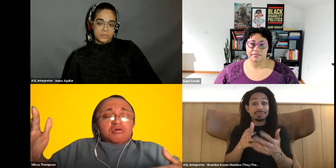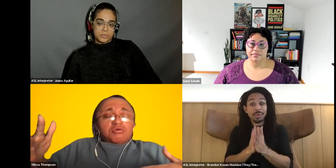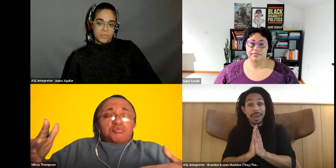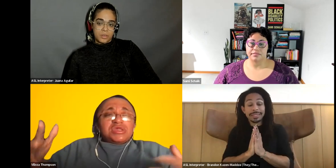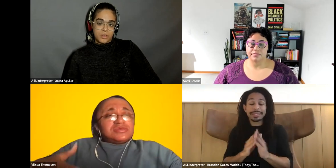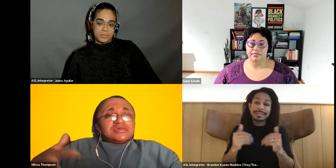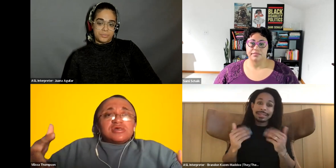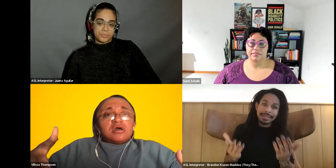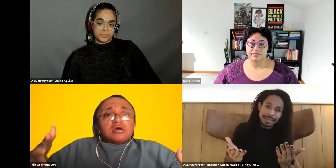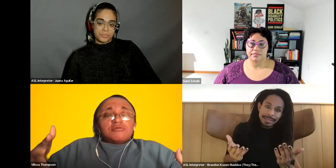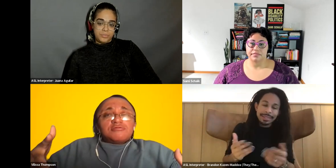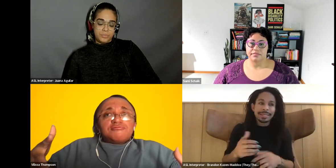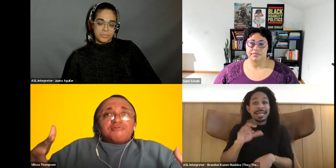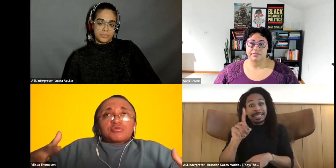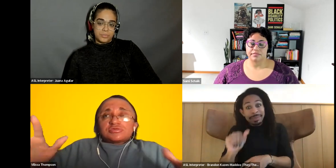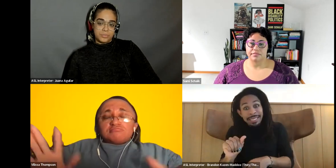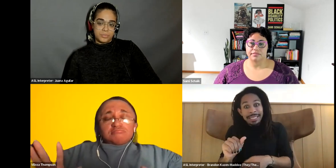Vilissa Thompson: weirdness of folks